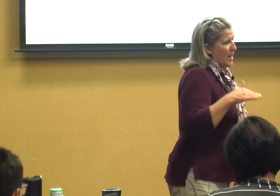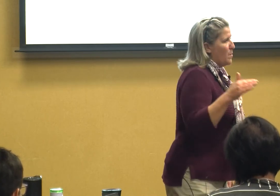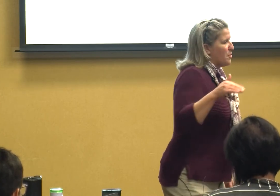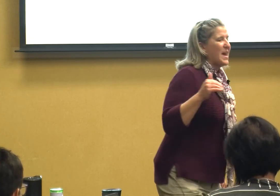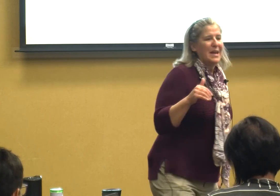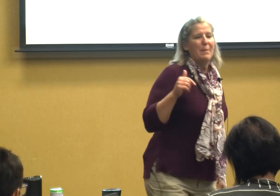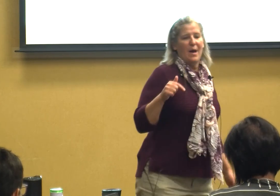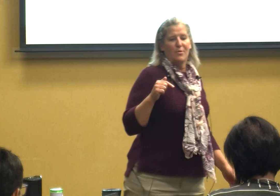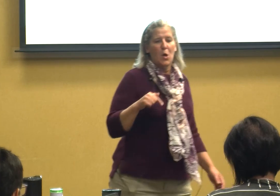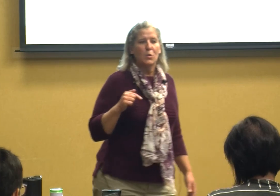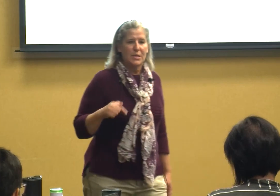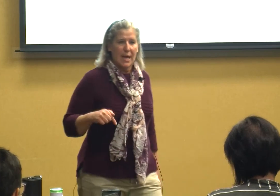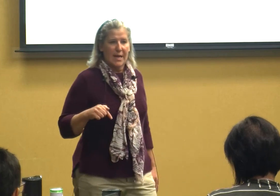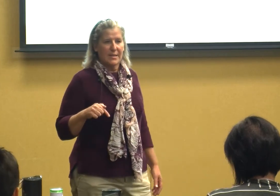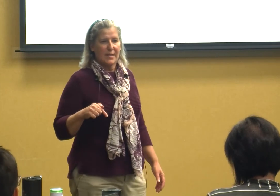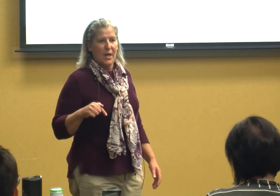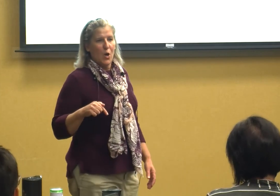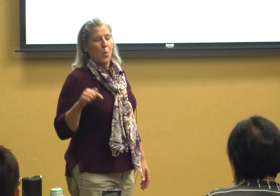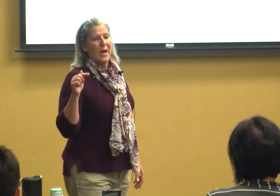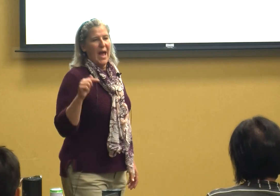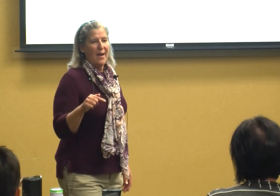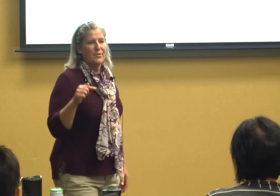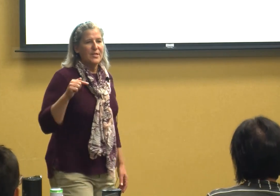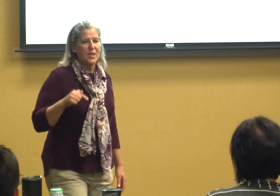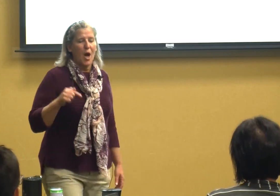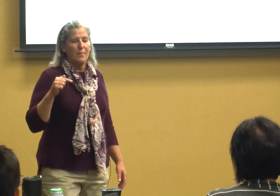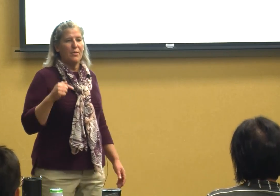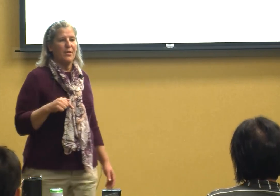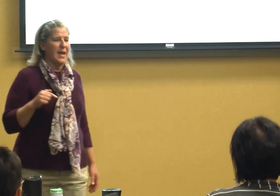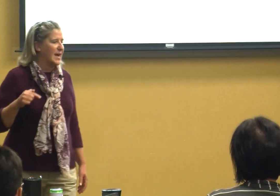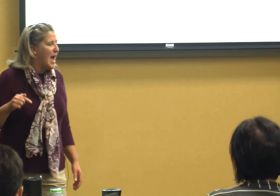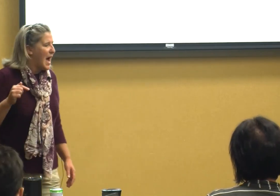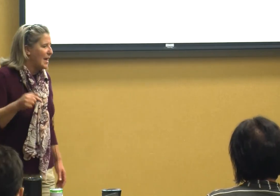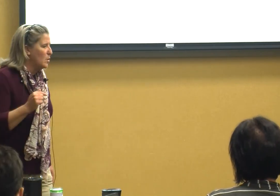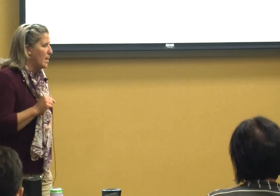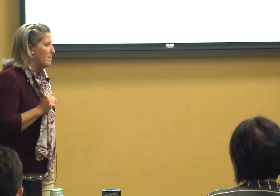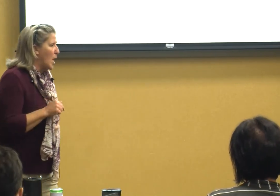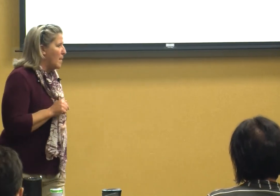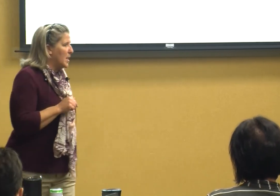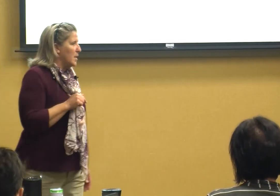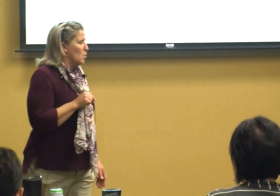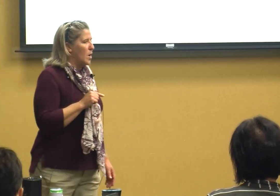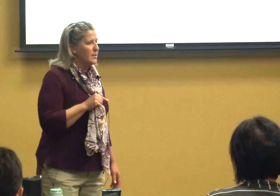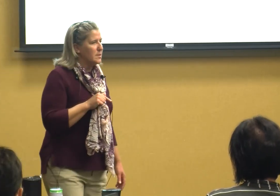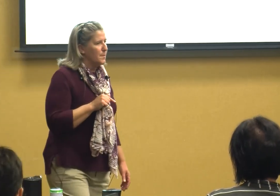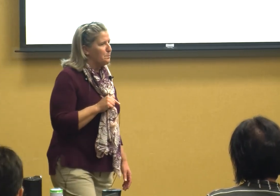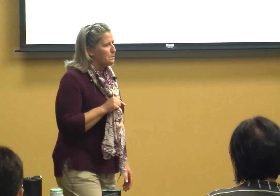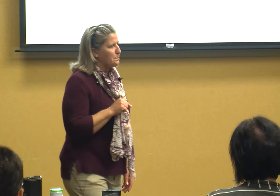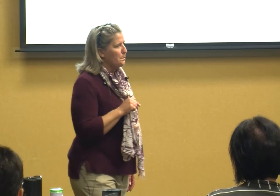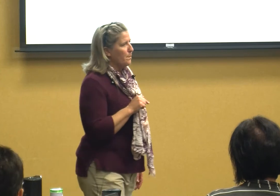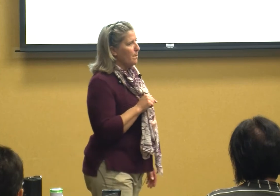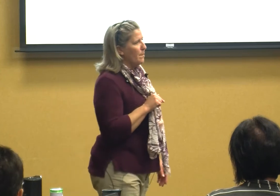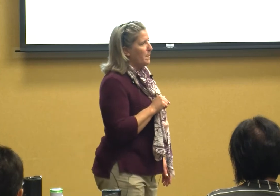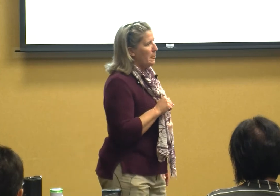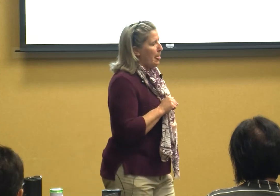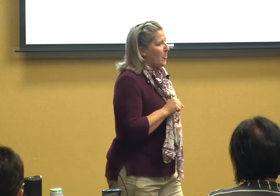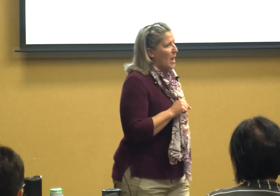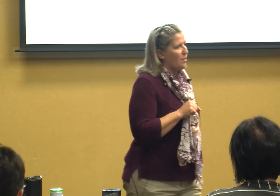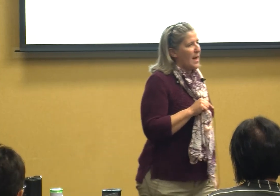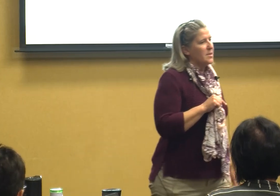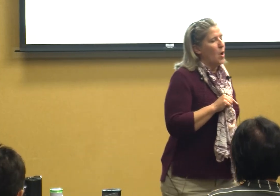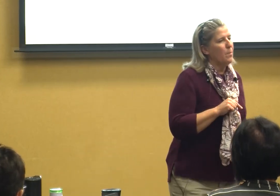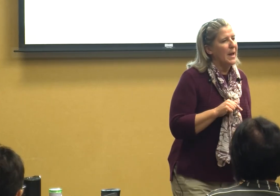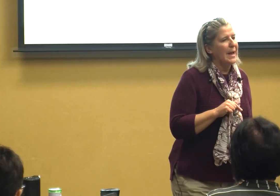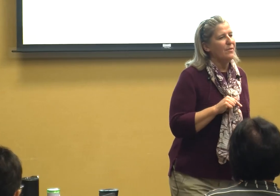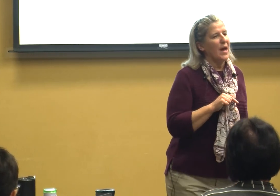don't think about those things we have to stop and think I know a mama once that told me that